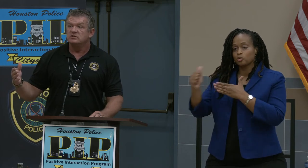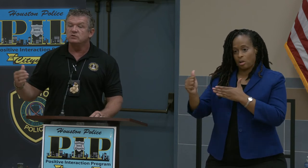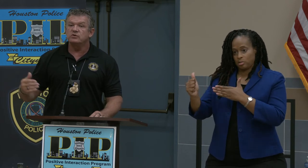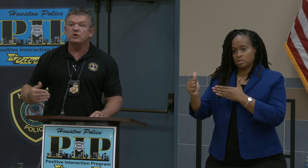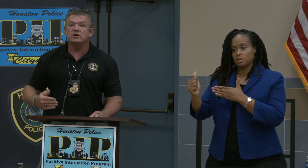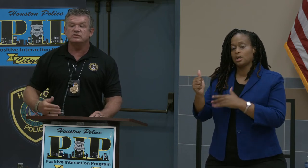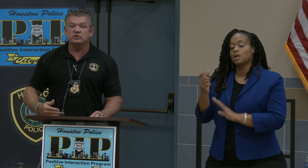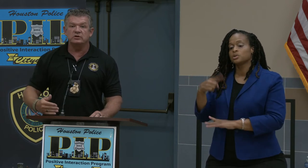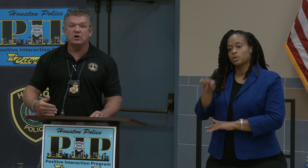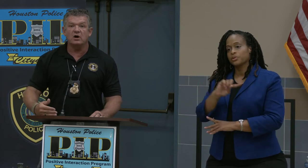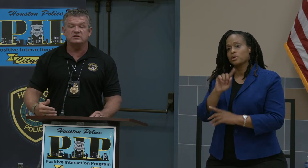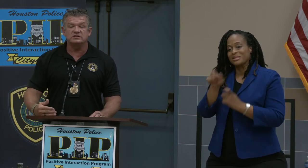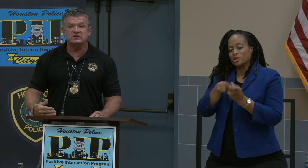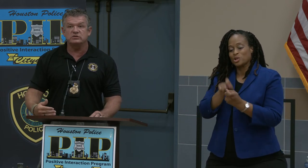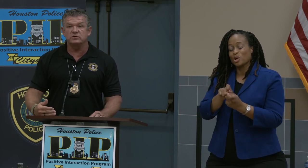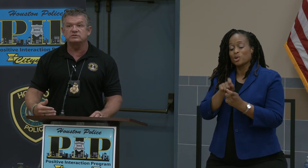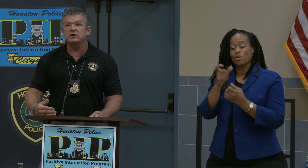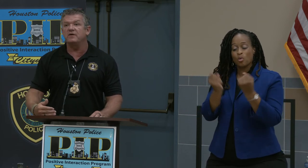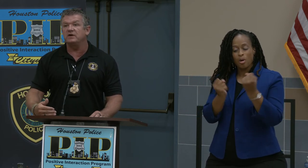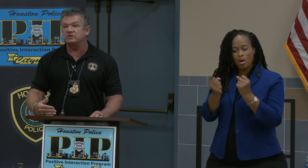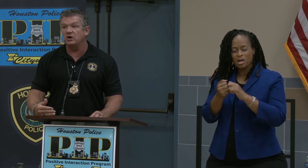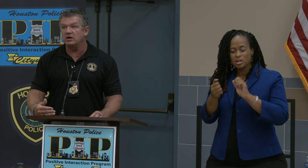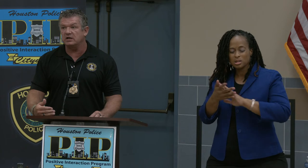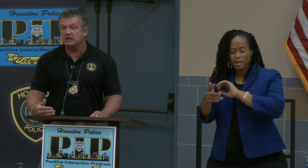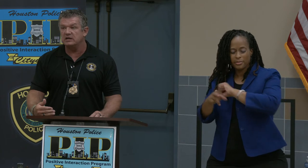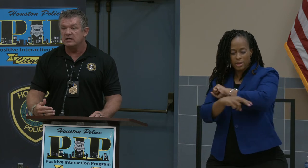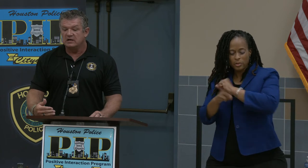So there are certain cars that these crooks are out there targeting.